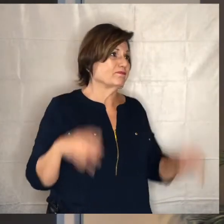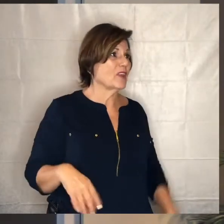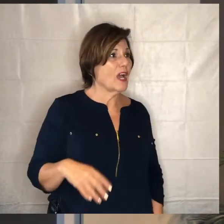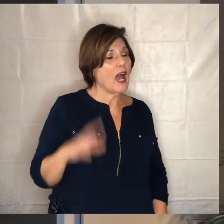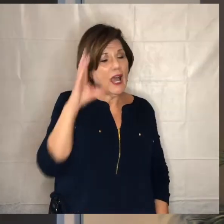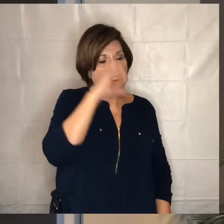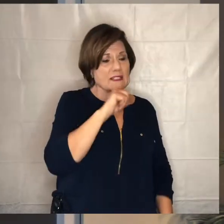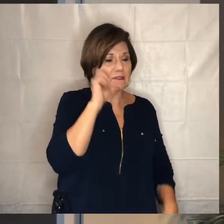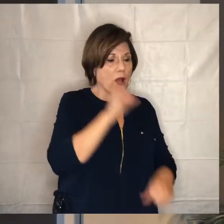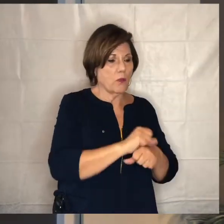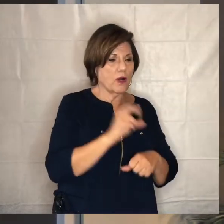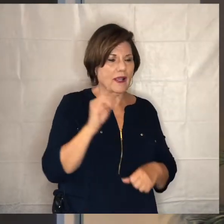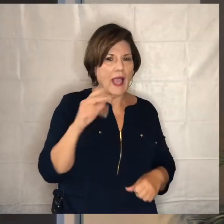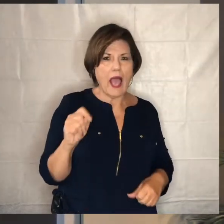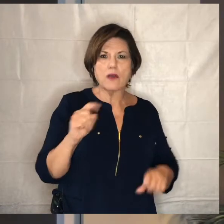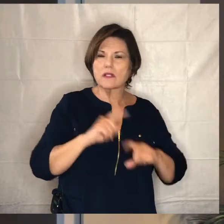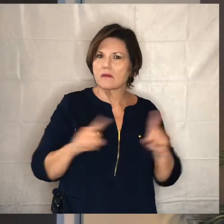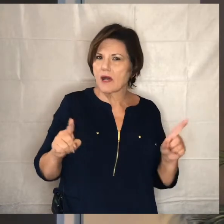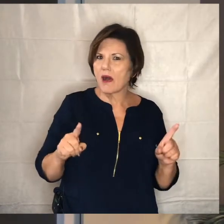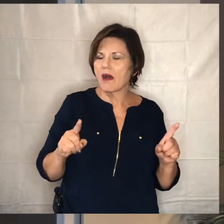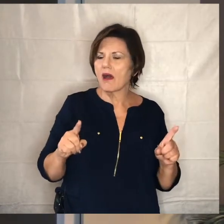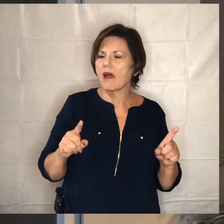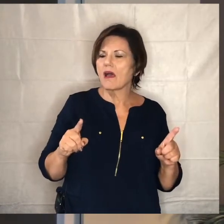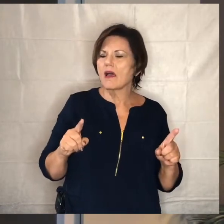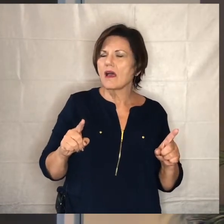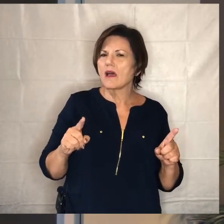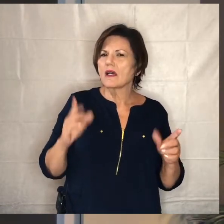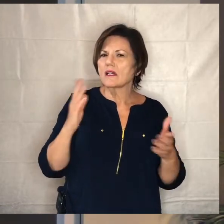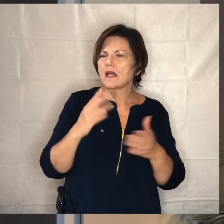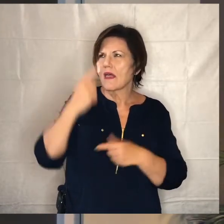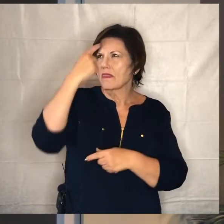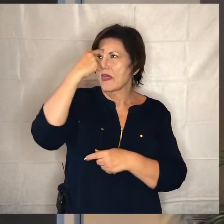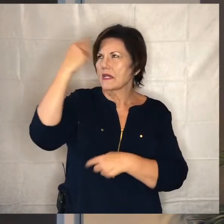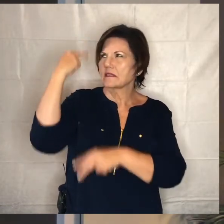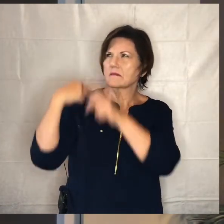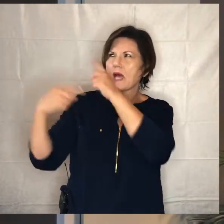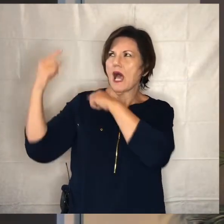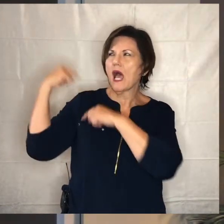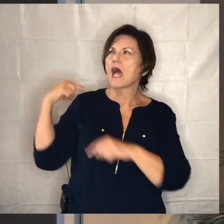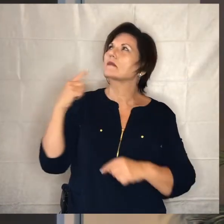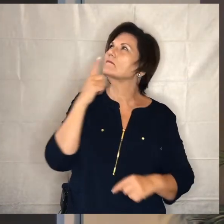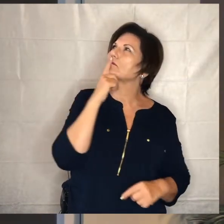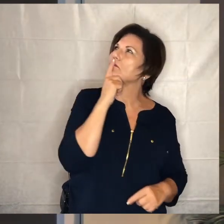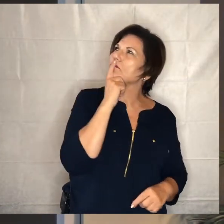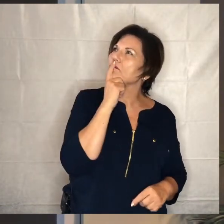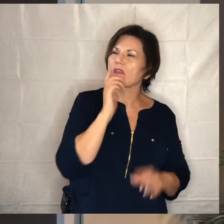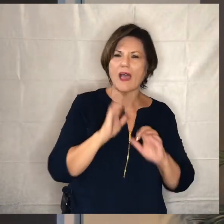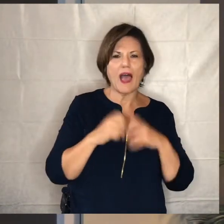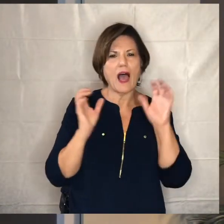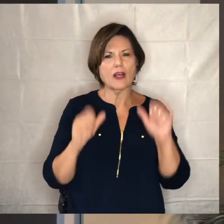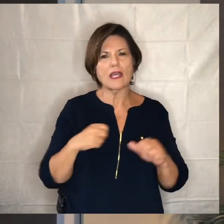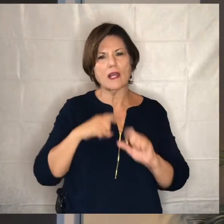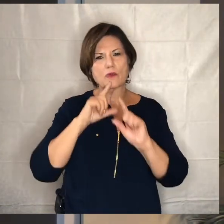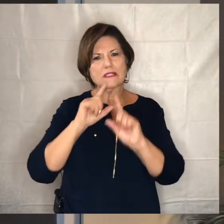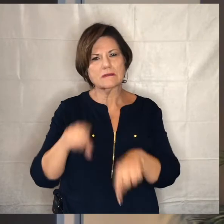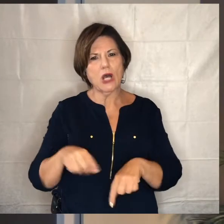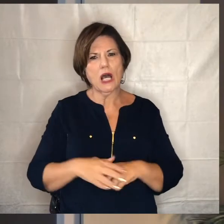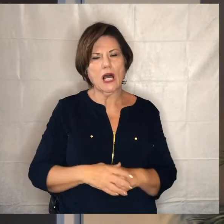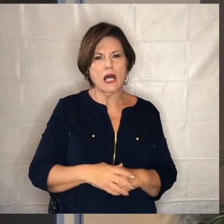work out but he decides to reflect right he thinks back and he figures out um how can i respond and in some ways what